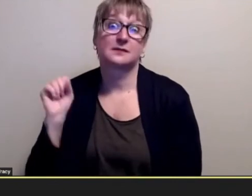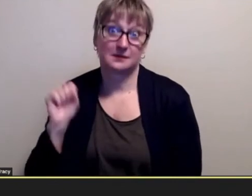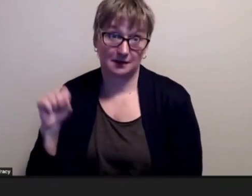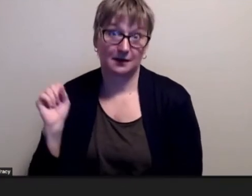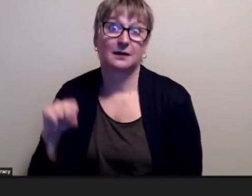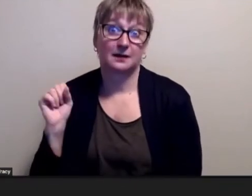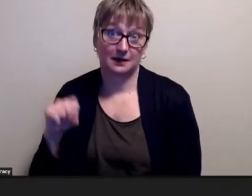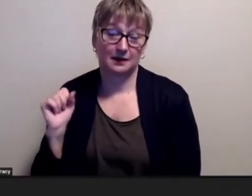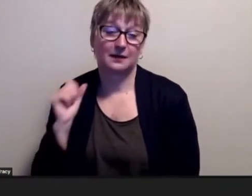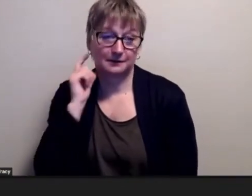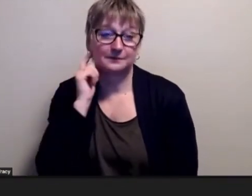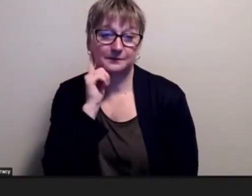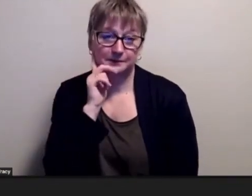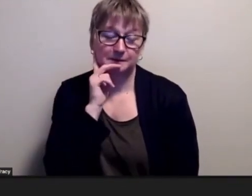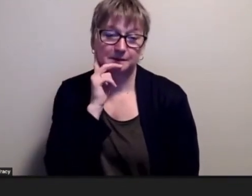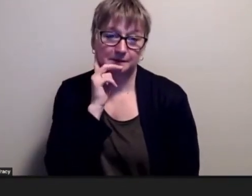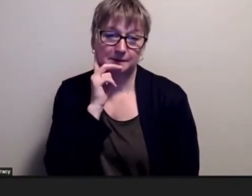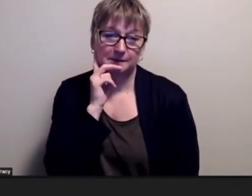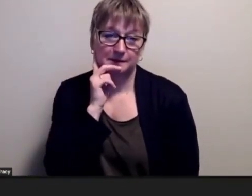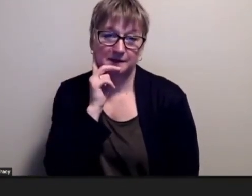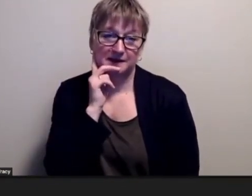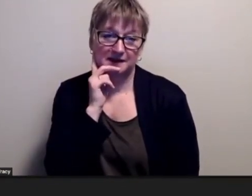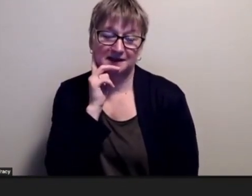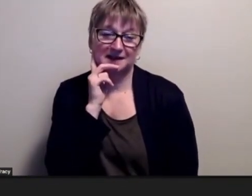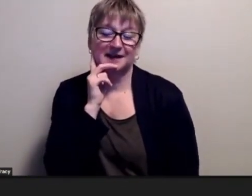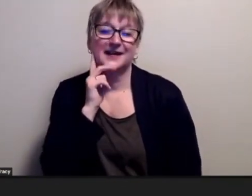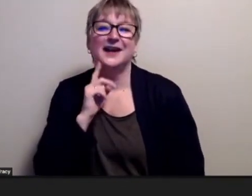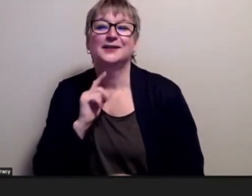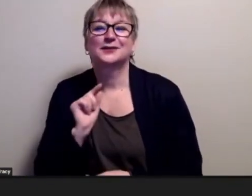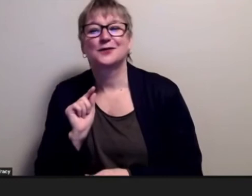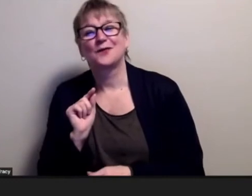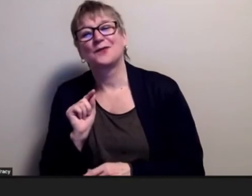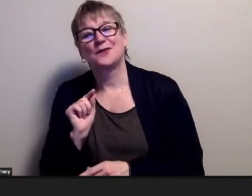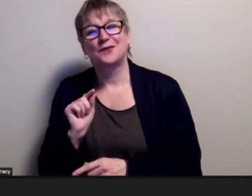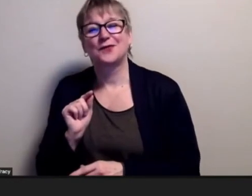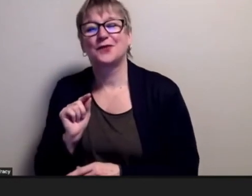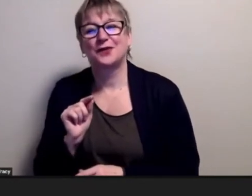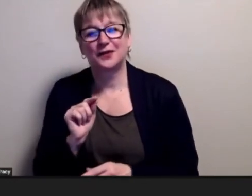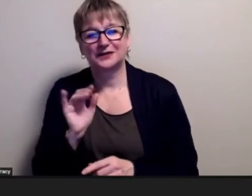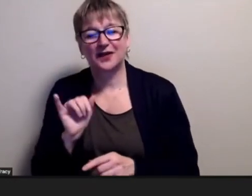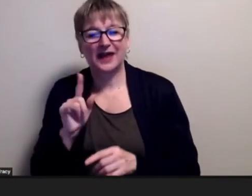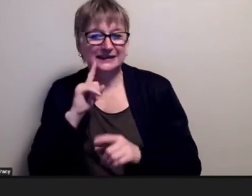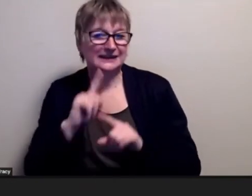ah so that's very different than what you were saying for example in china where they